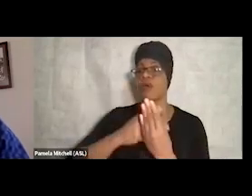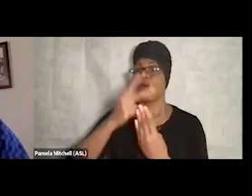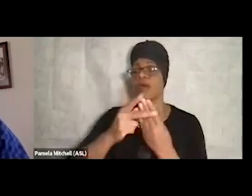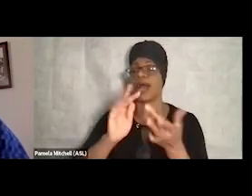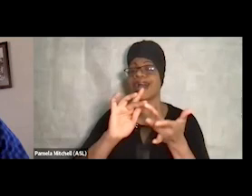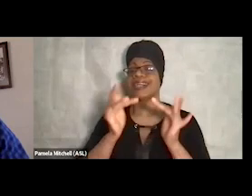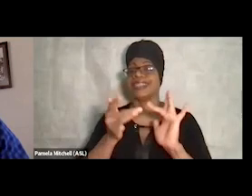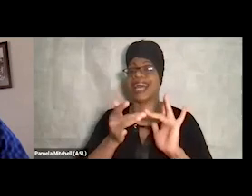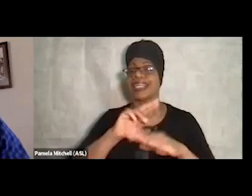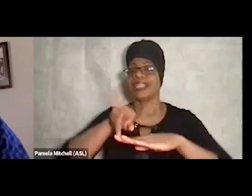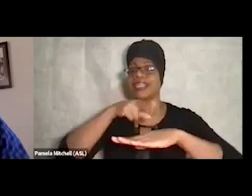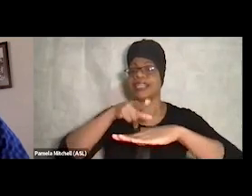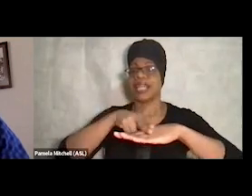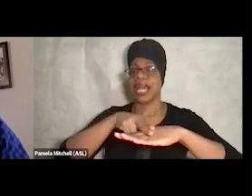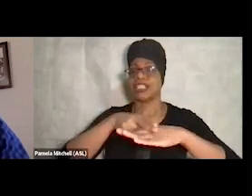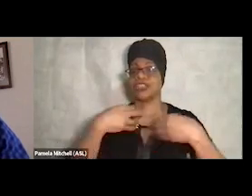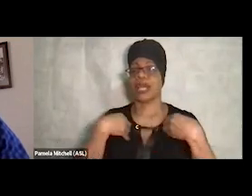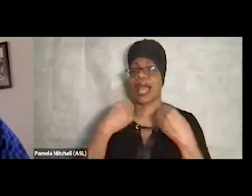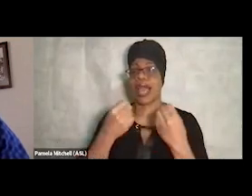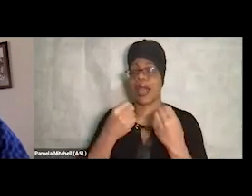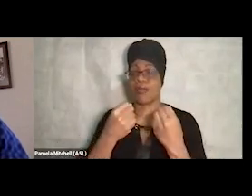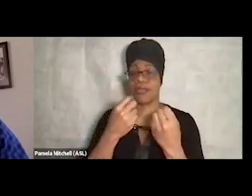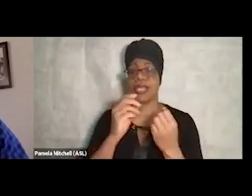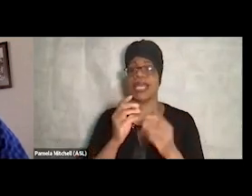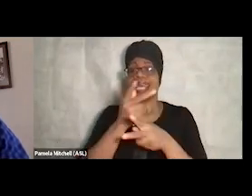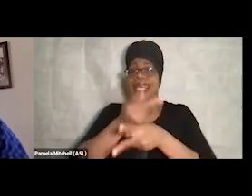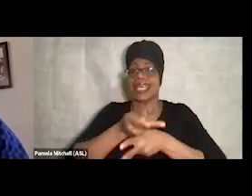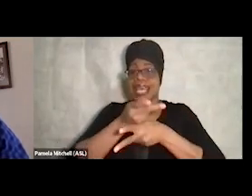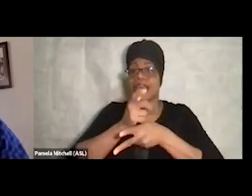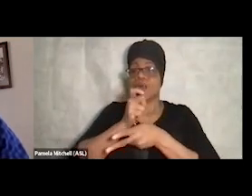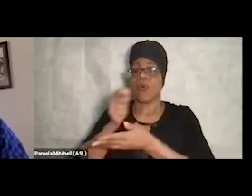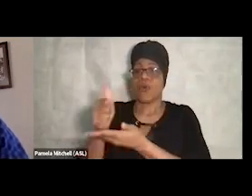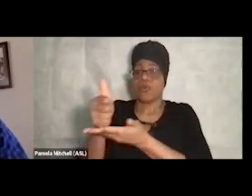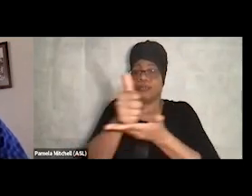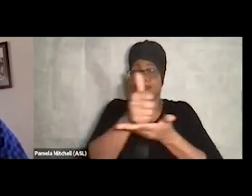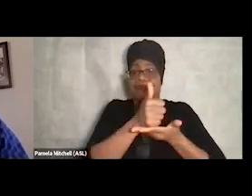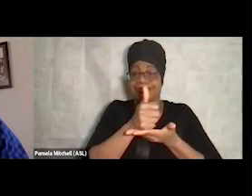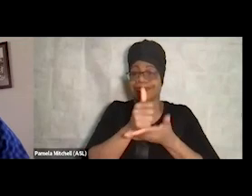for the Homeless Council, who have developed these eight principles